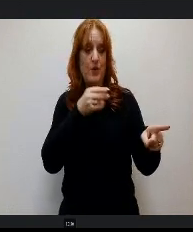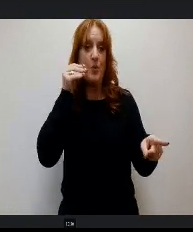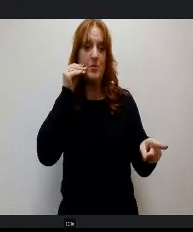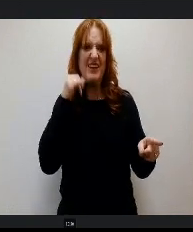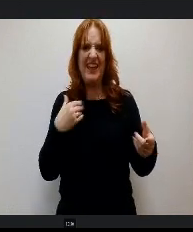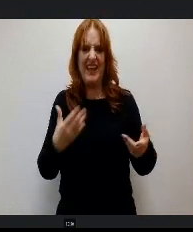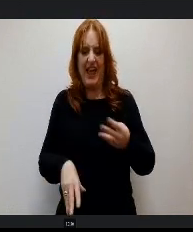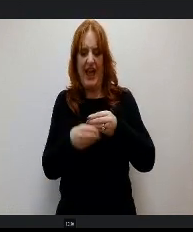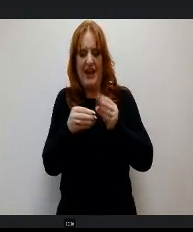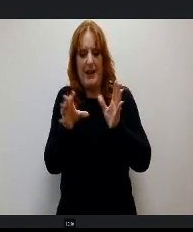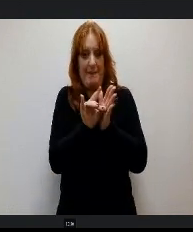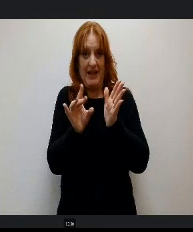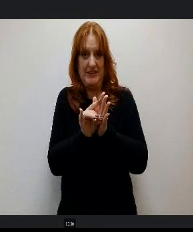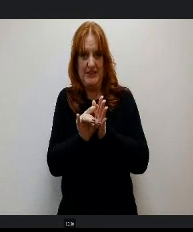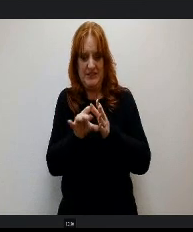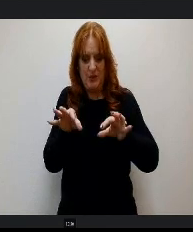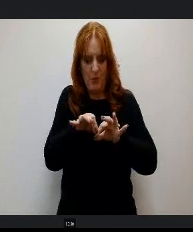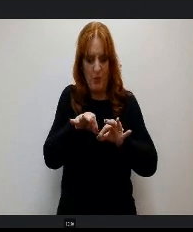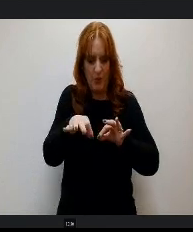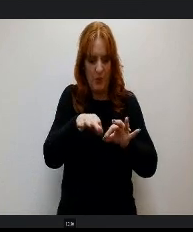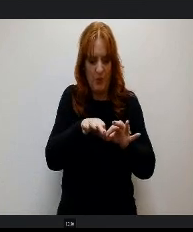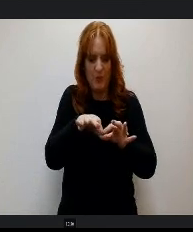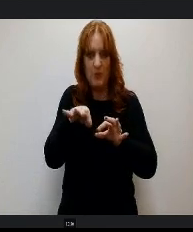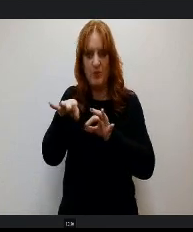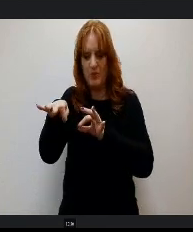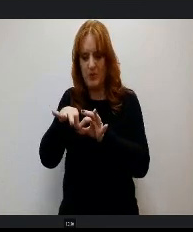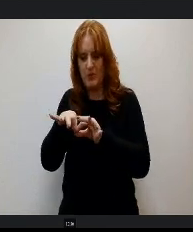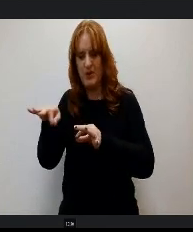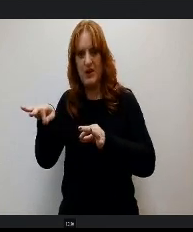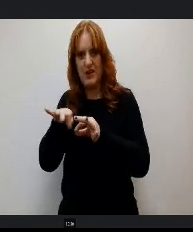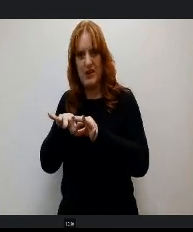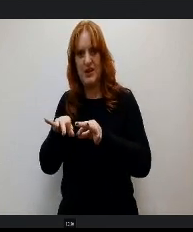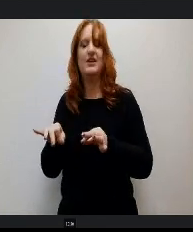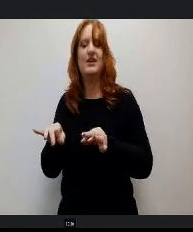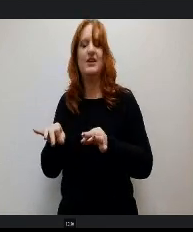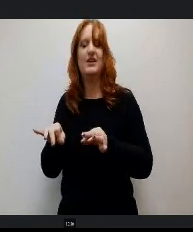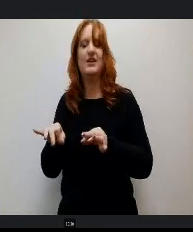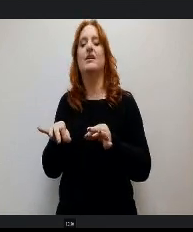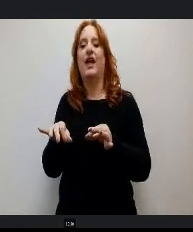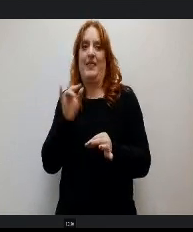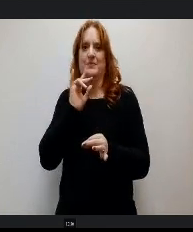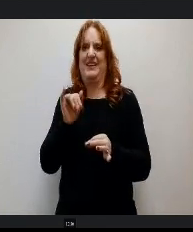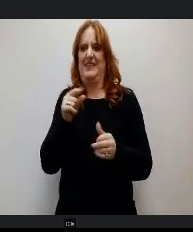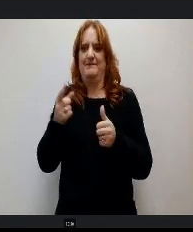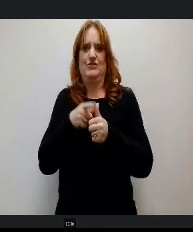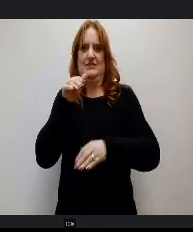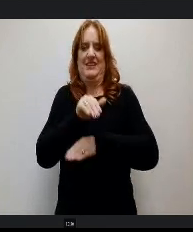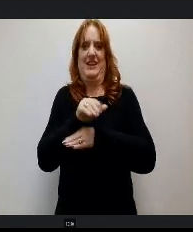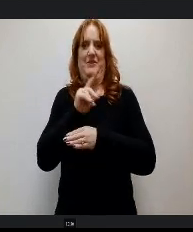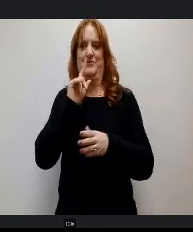at same night that he'd been given this roll of duct tape and had his first, you know, iteration of it. And then